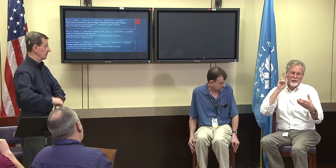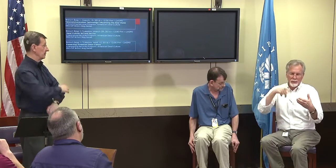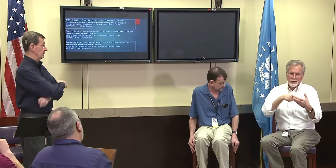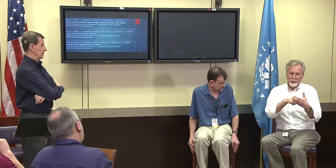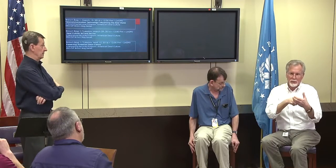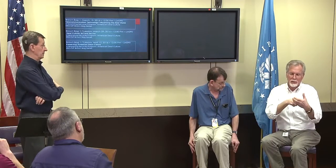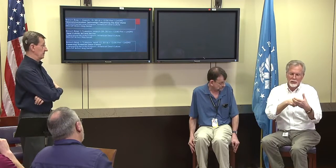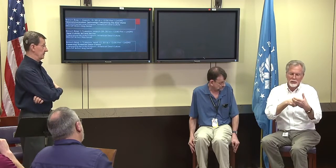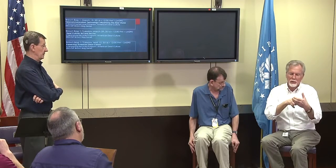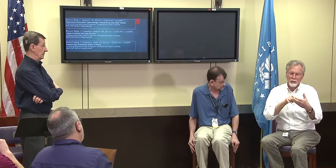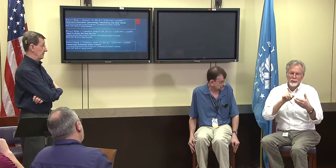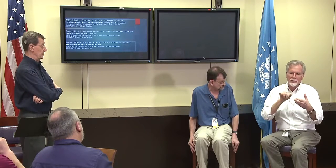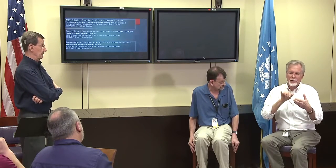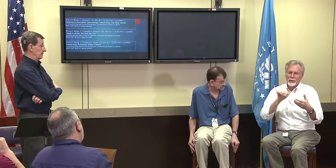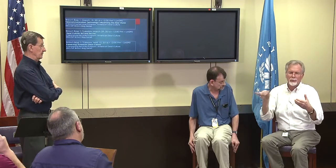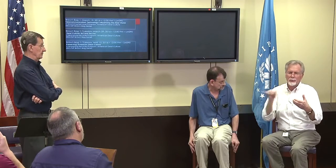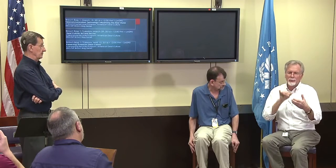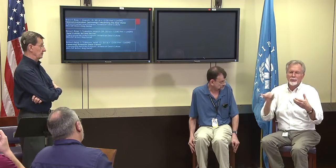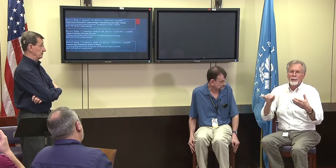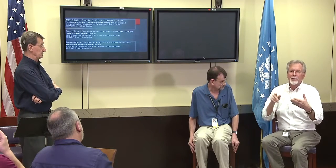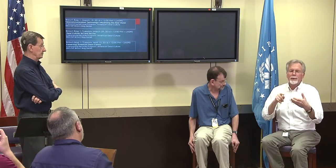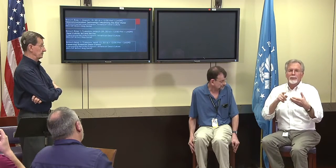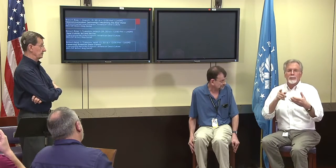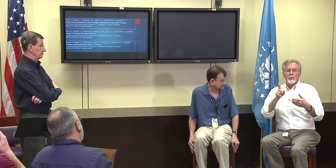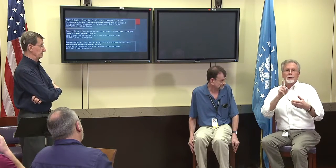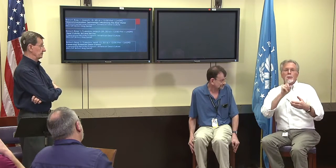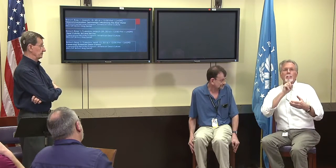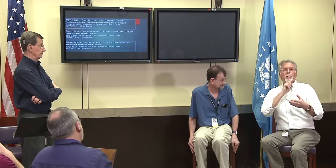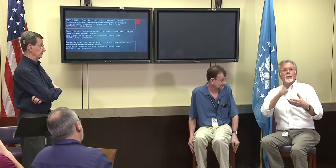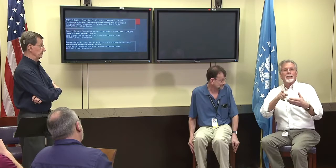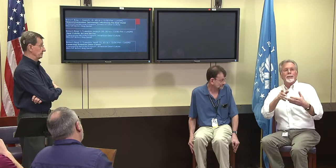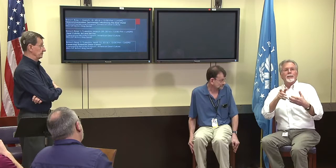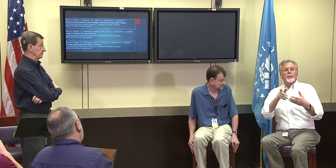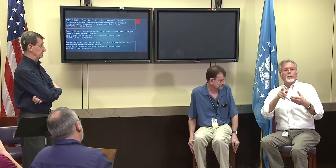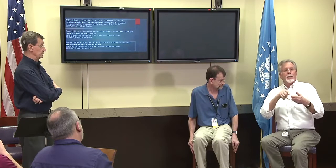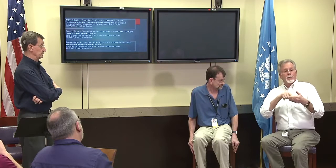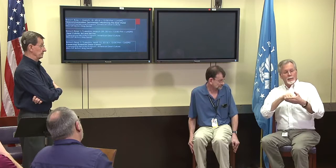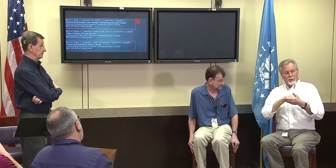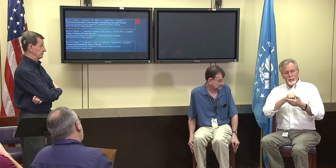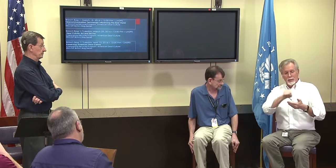on your cell phone, it's the same rules.